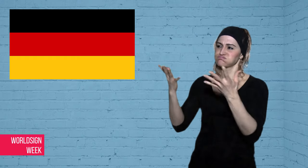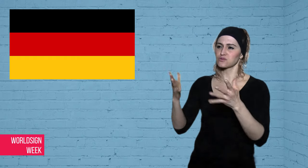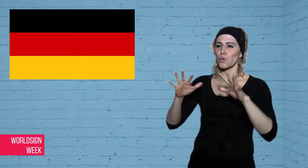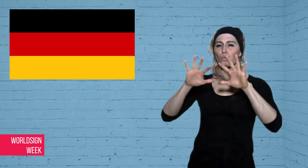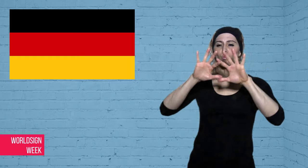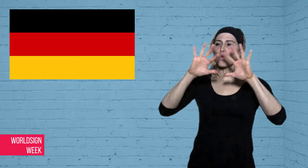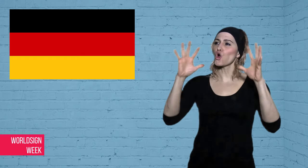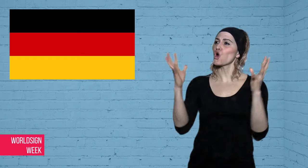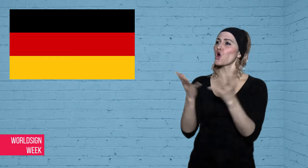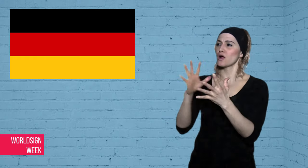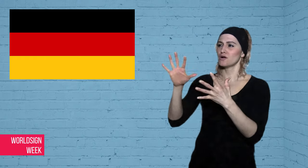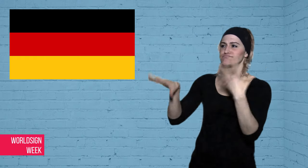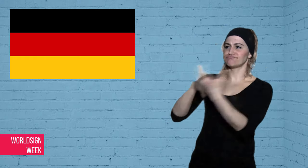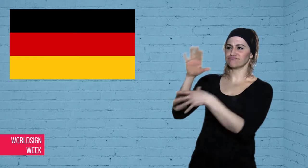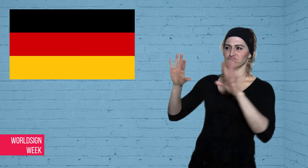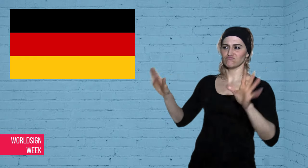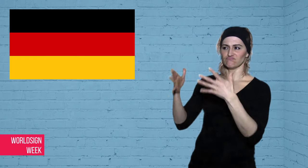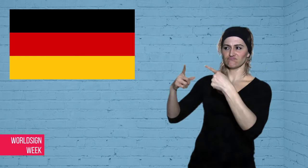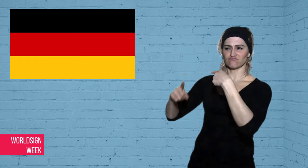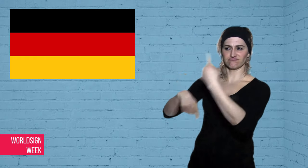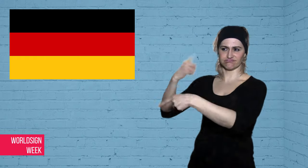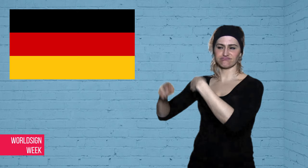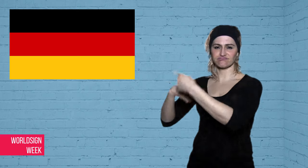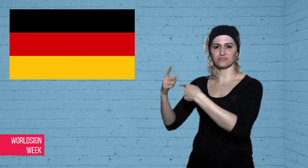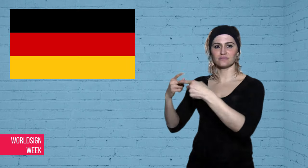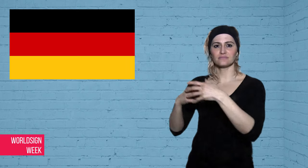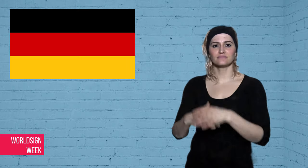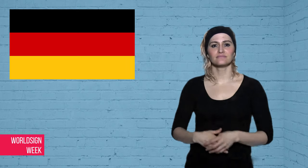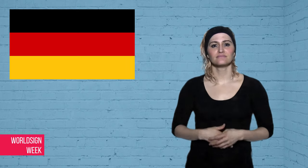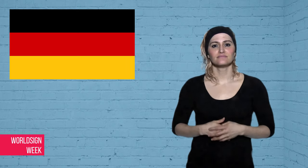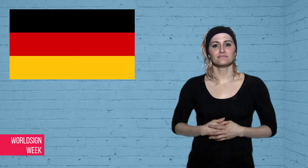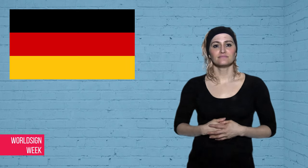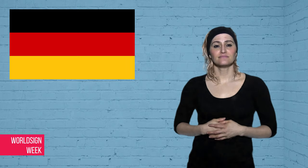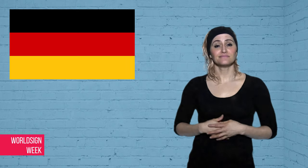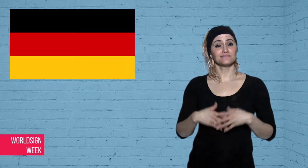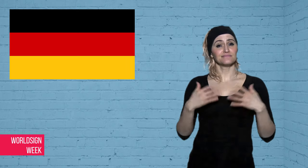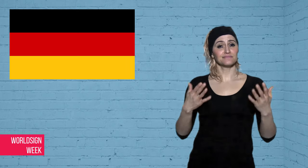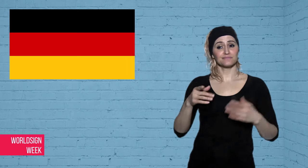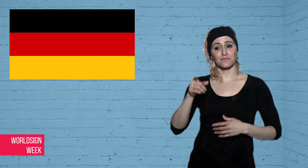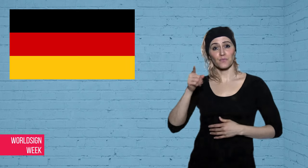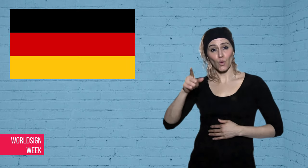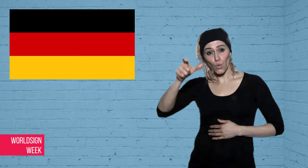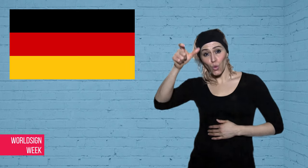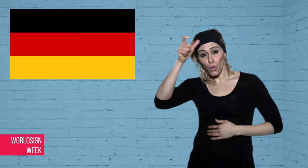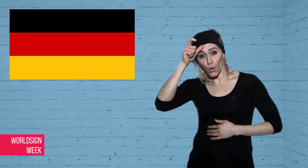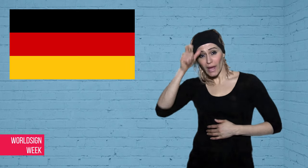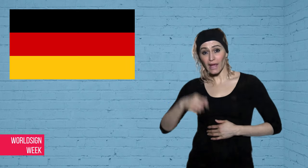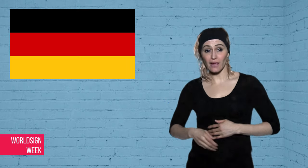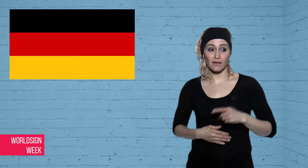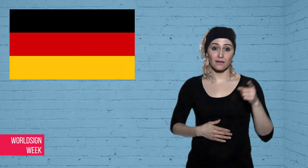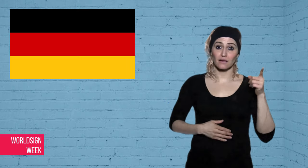of conflicts and recently tensions